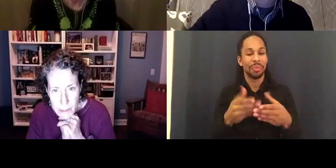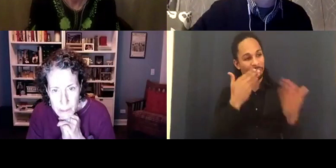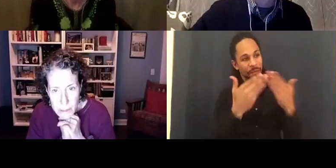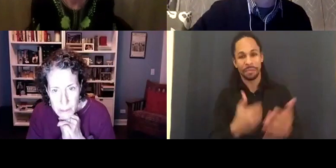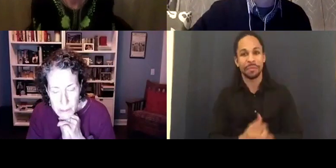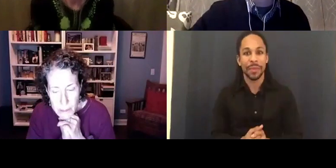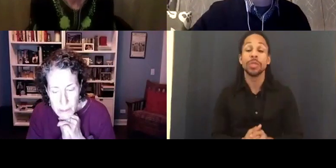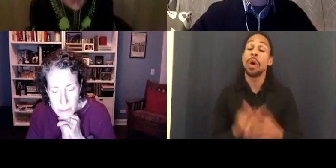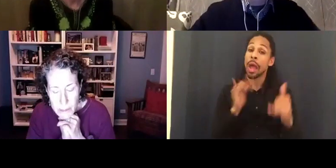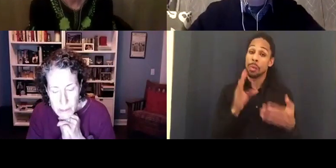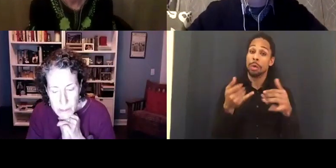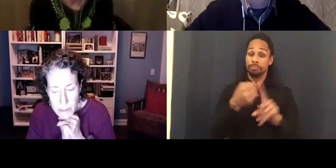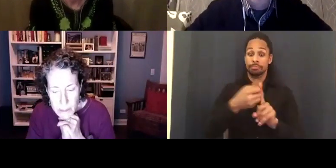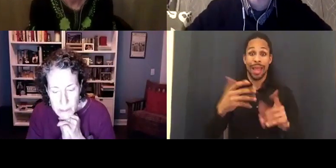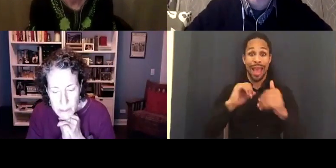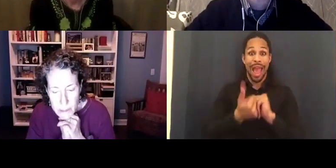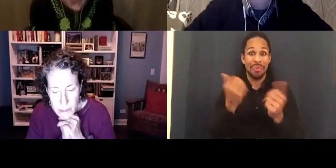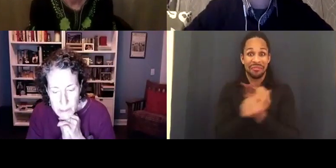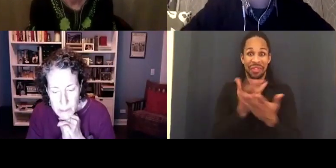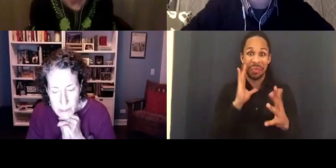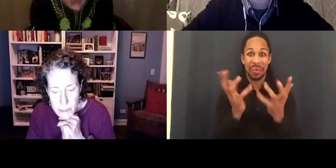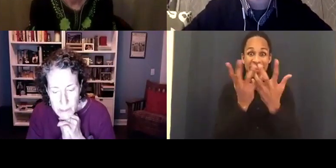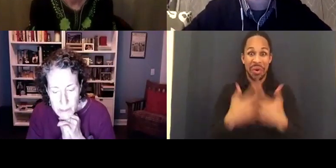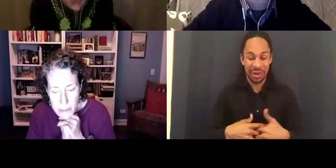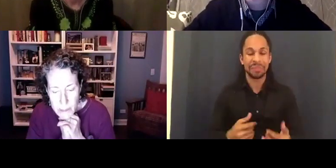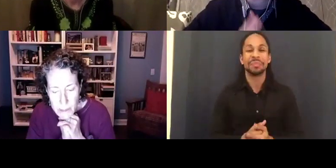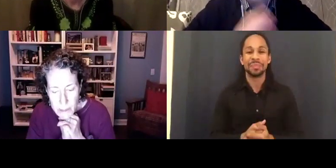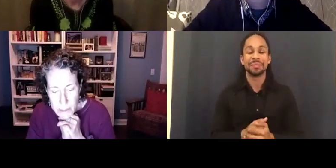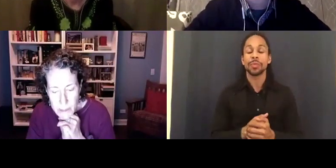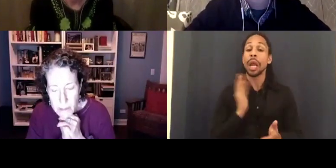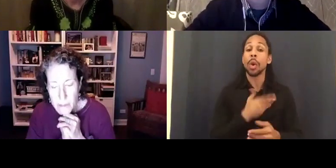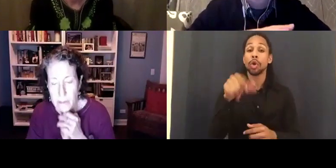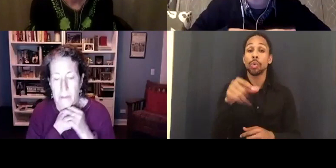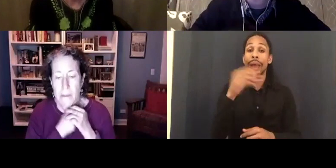Going from document to document here. This Q & A, we're going to start